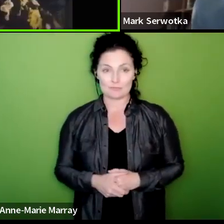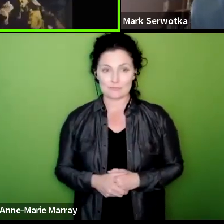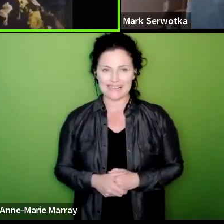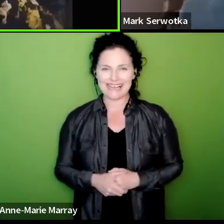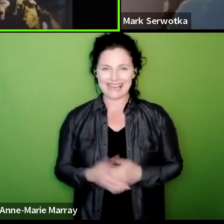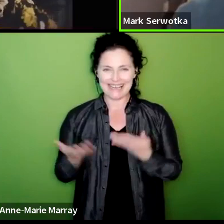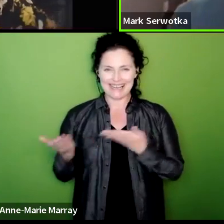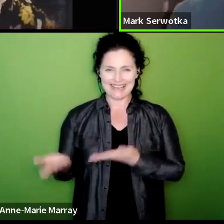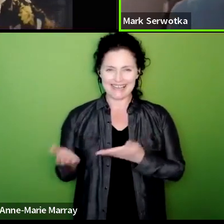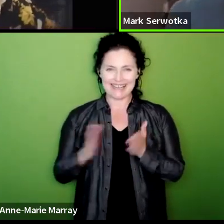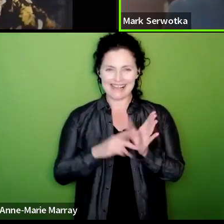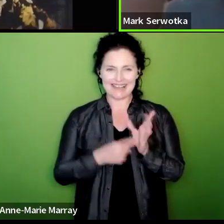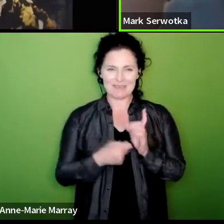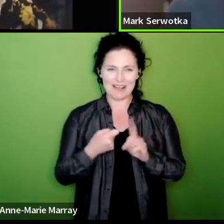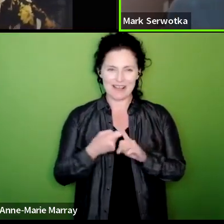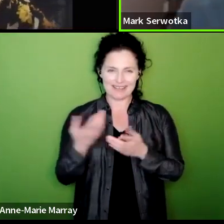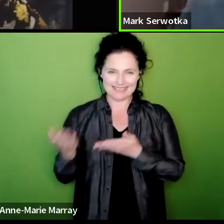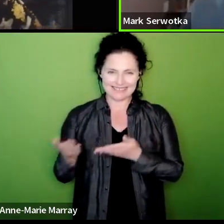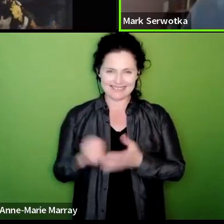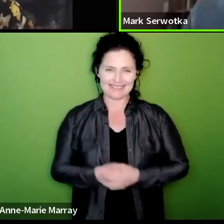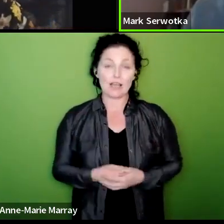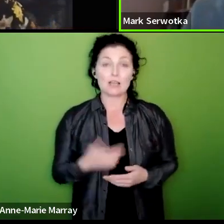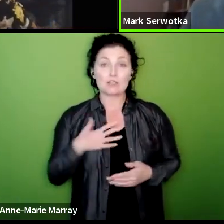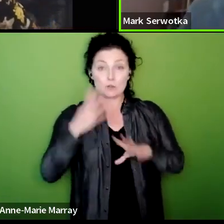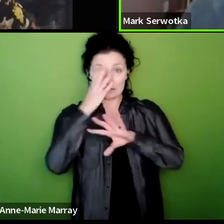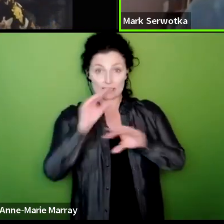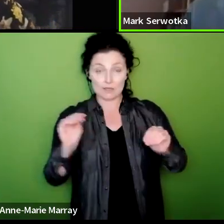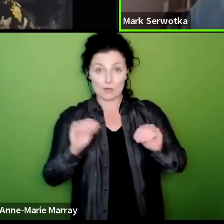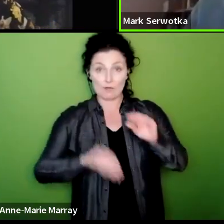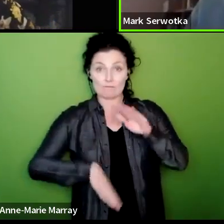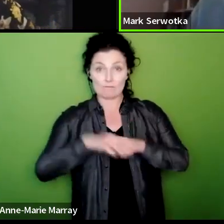say something else no sorry I just want to let people know that the full results and the email